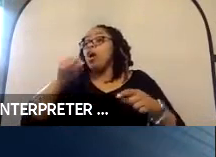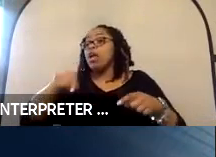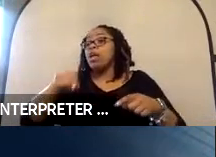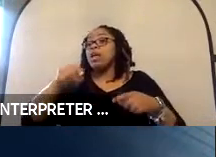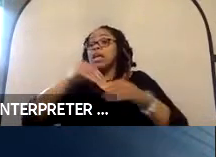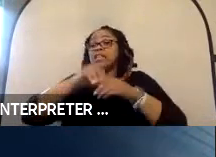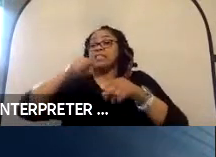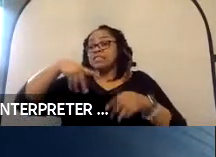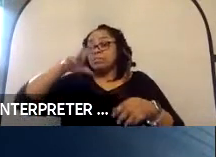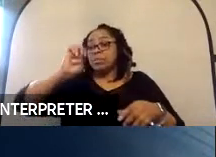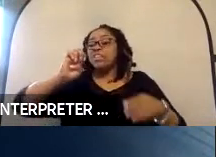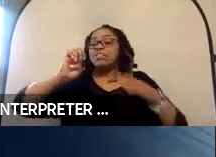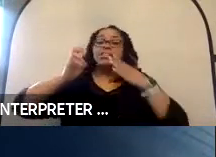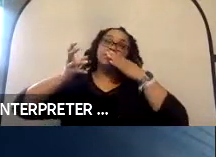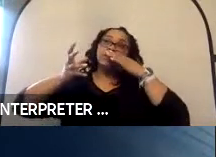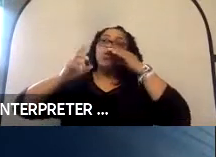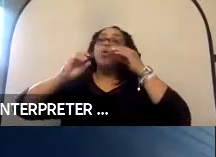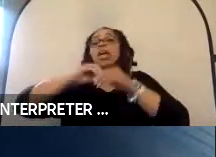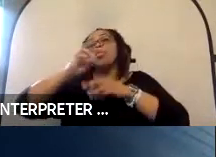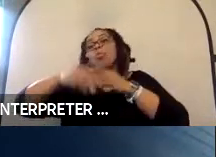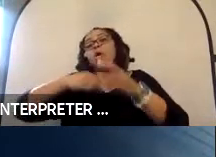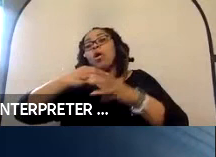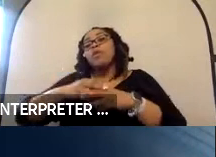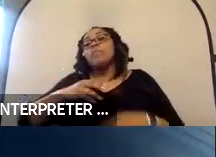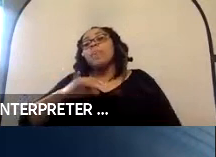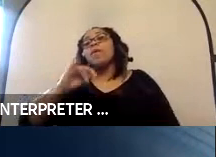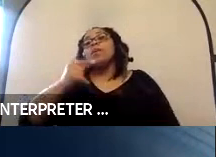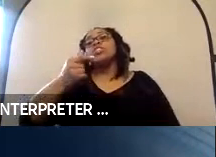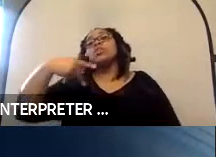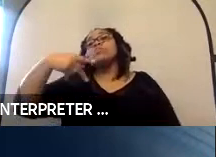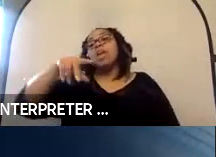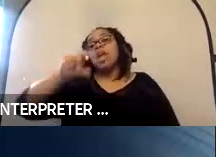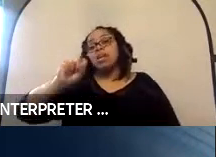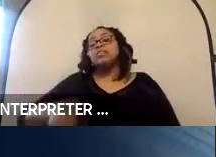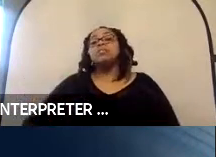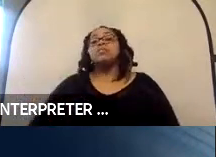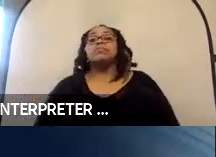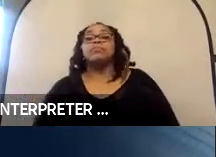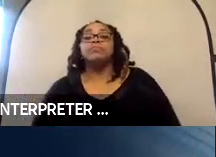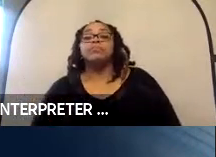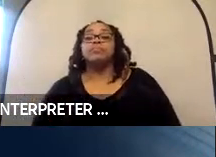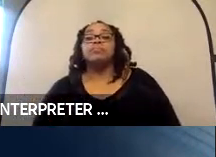or in the world INR gps coordinates, if you will. We can tell that very well. Then we